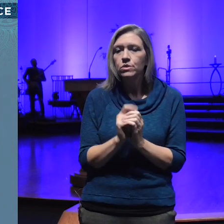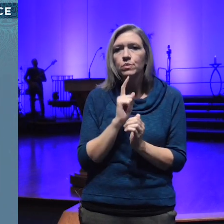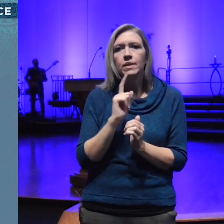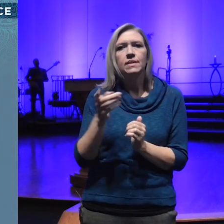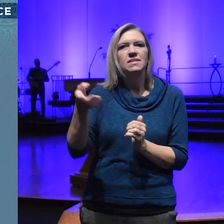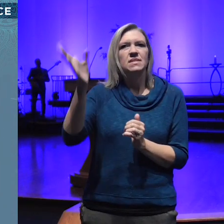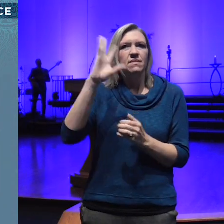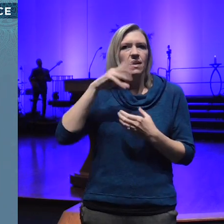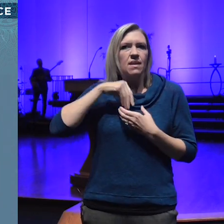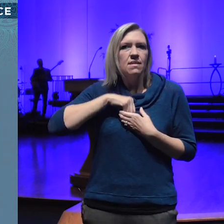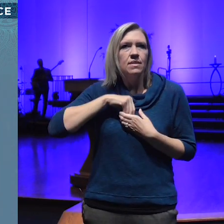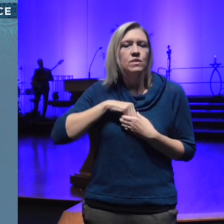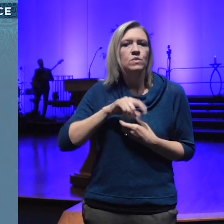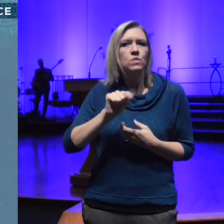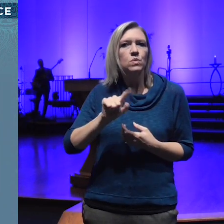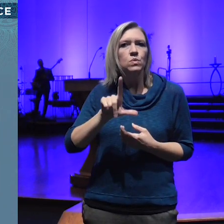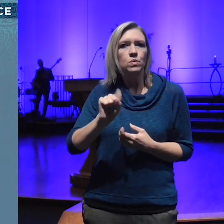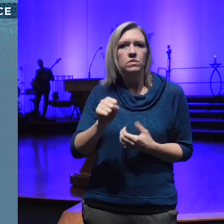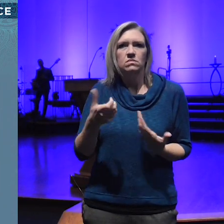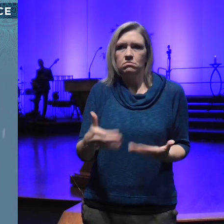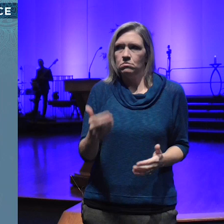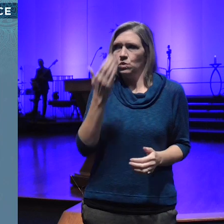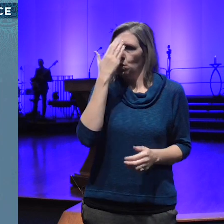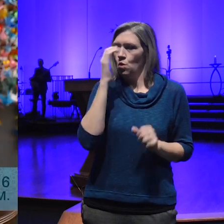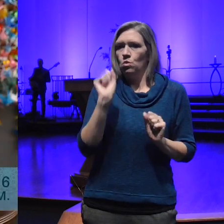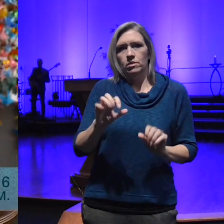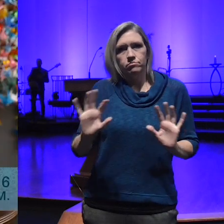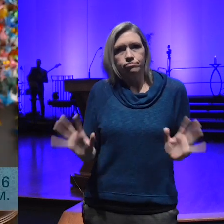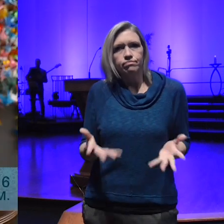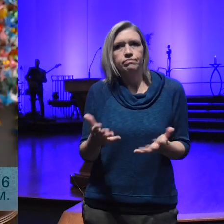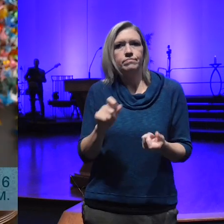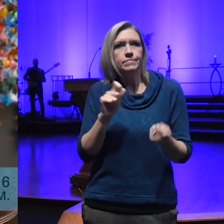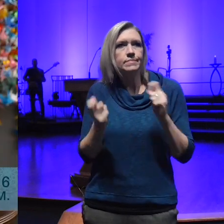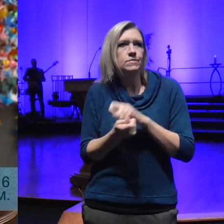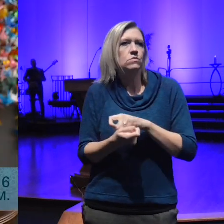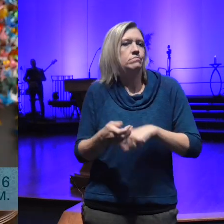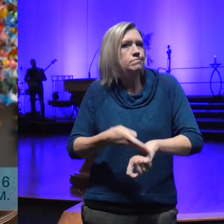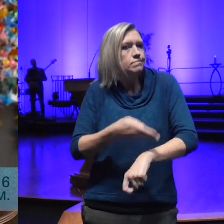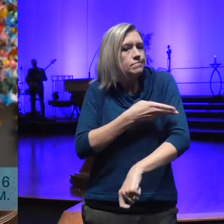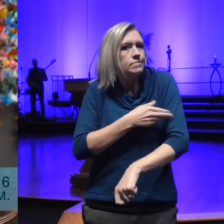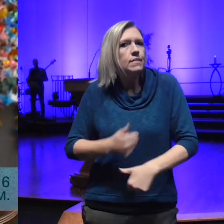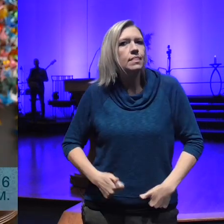know can uplift and change our lives for the best better we can come together as spiritual Community